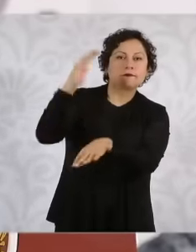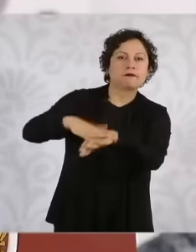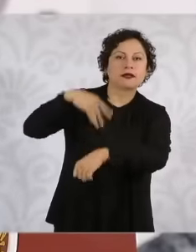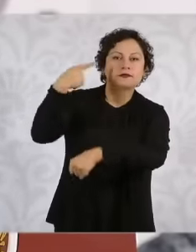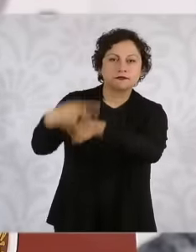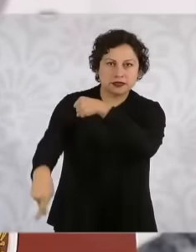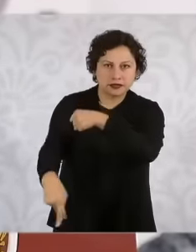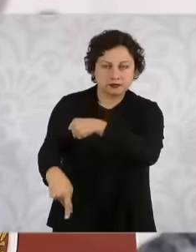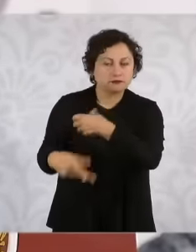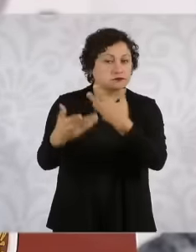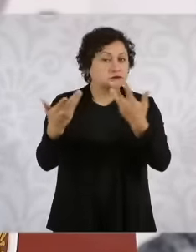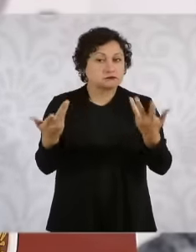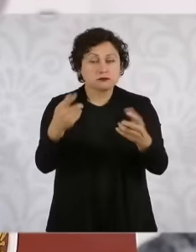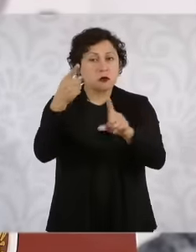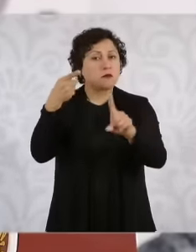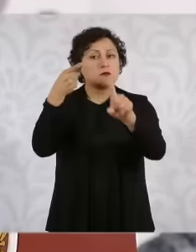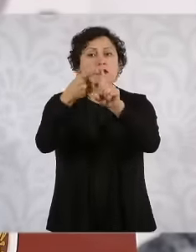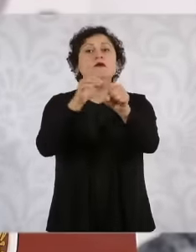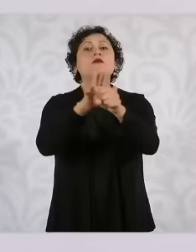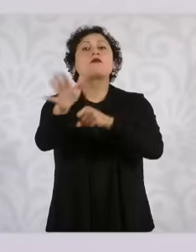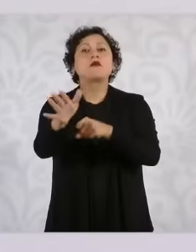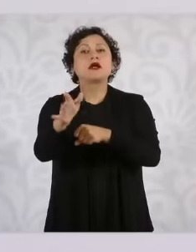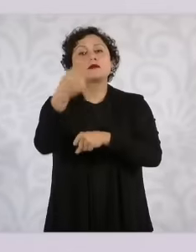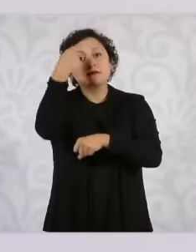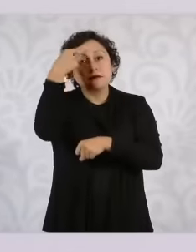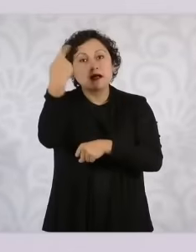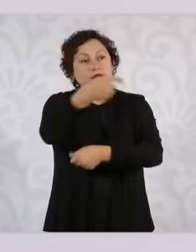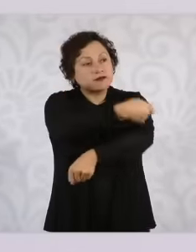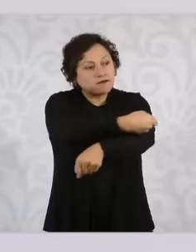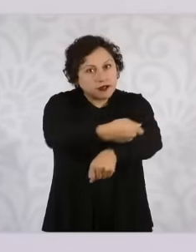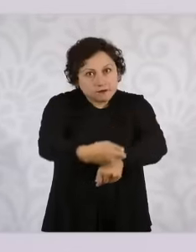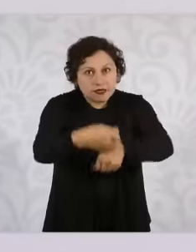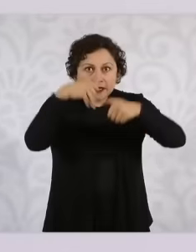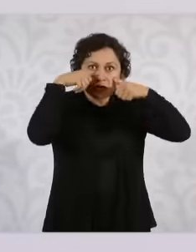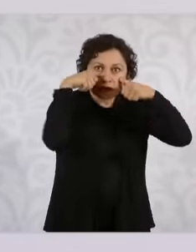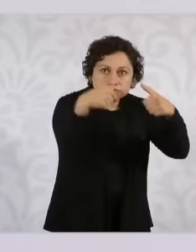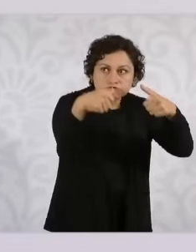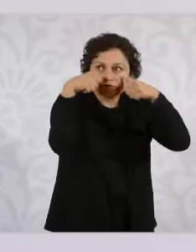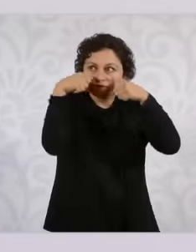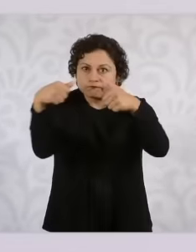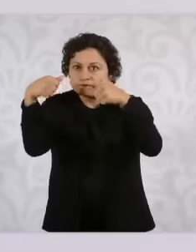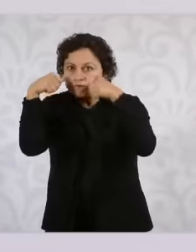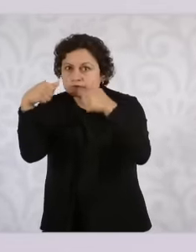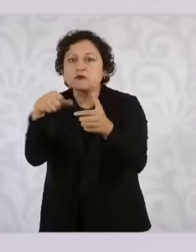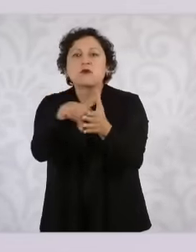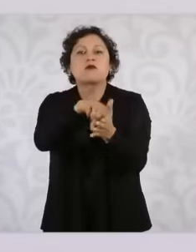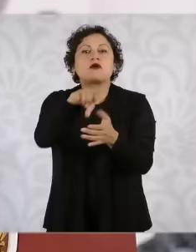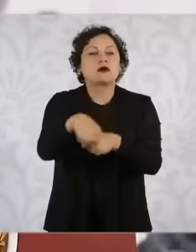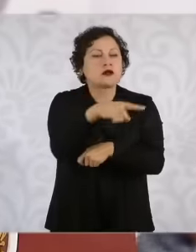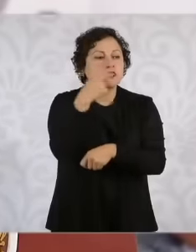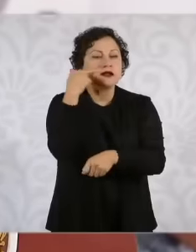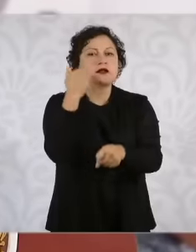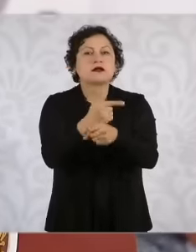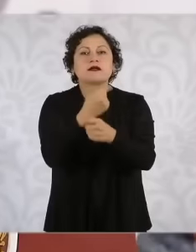comprehensive care to families if the boys and girls did not go to school for some reason,